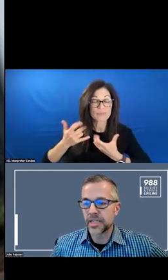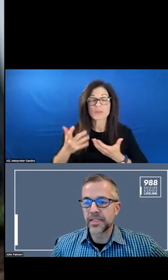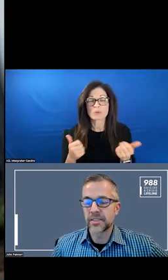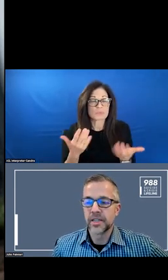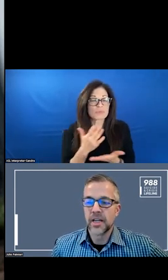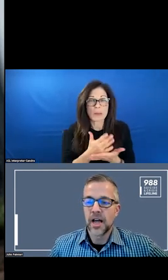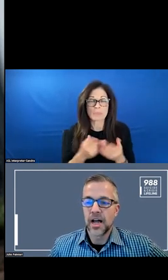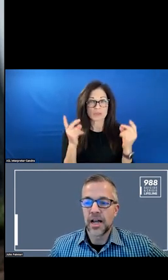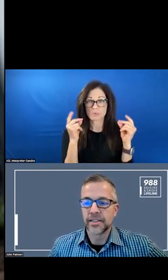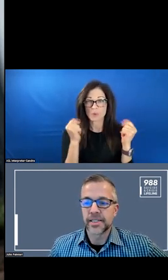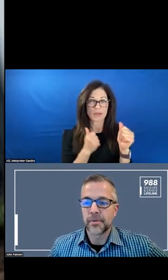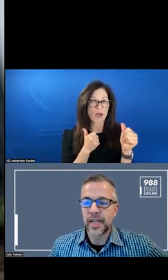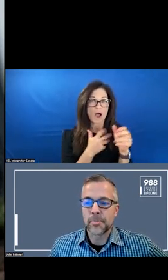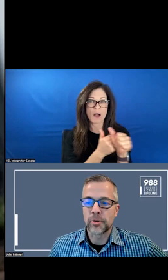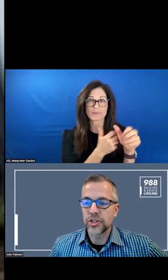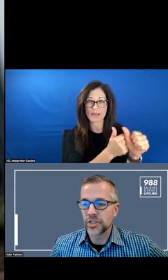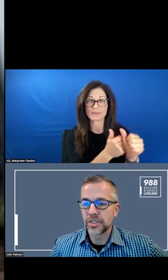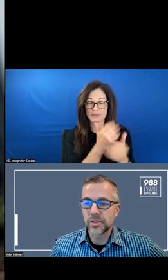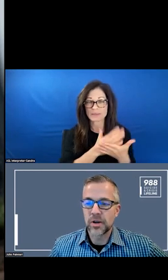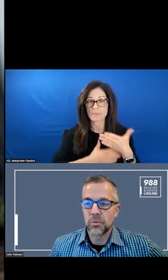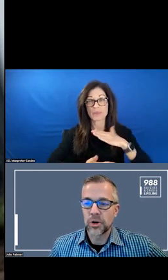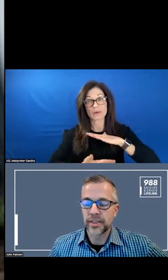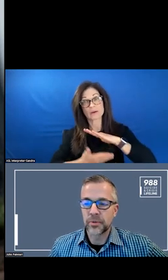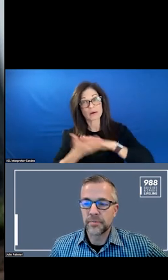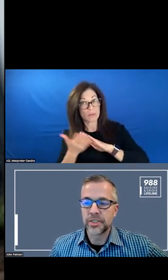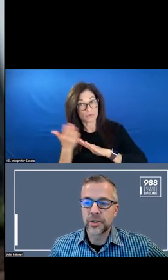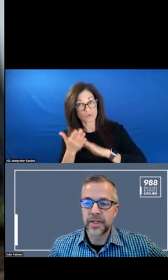UPDATES ON SOME OF THE OPERATIONS WORK THAT WE HAVE BEEN DOING.